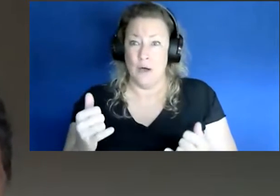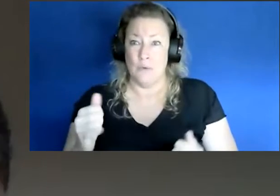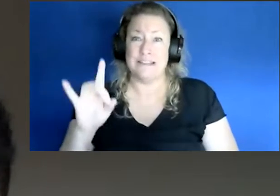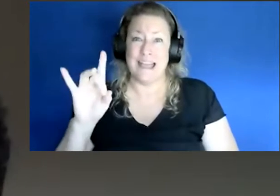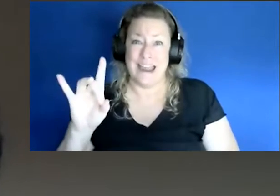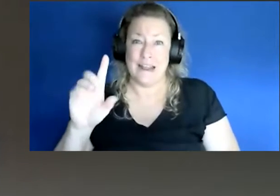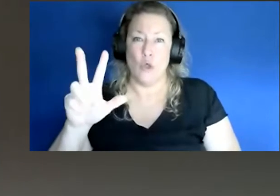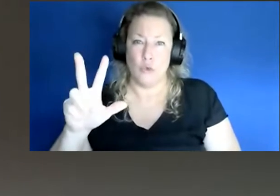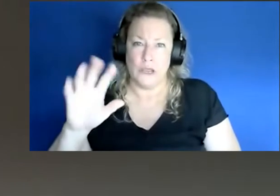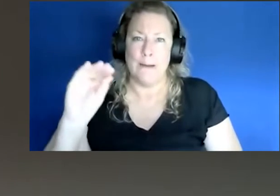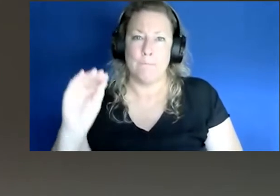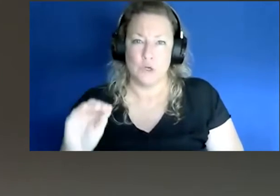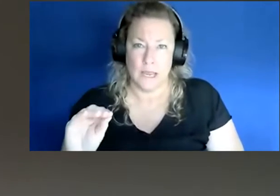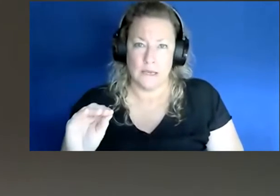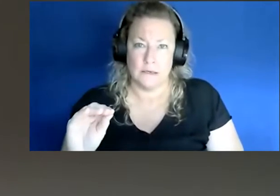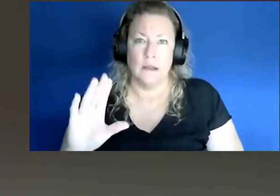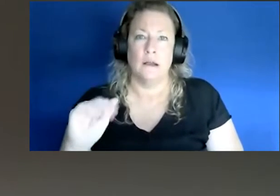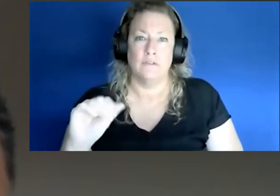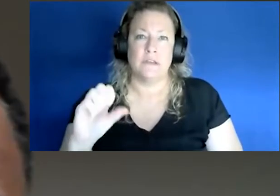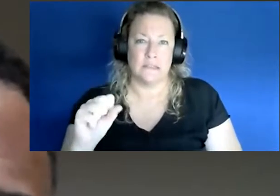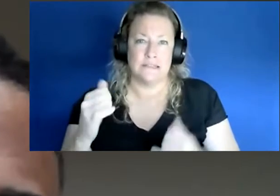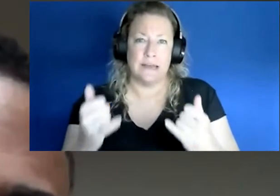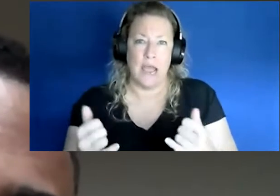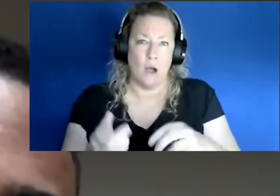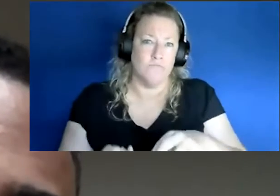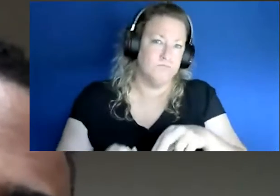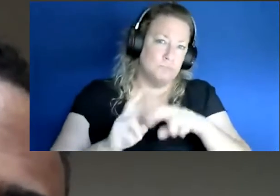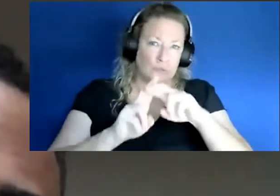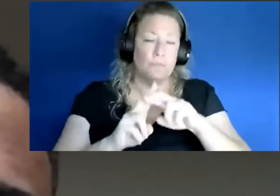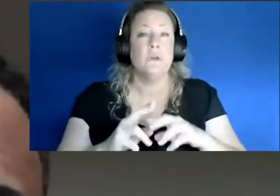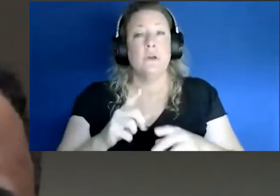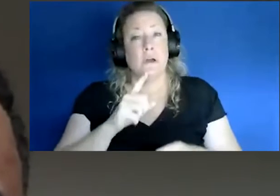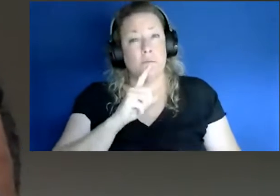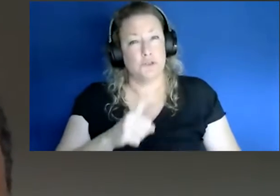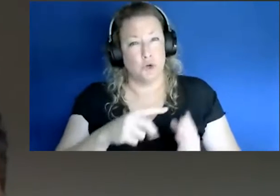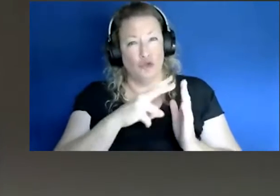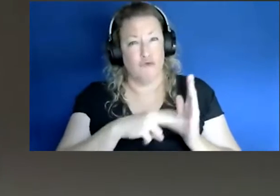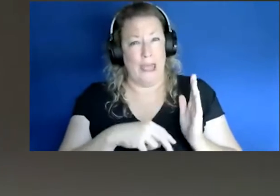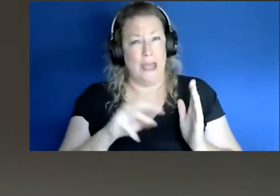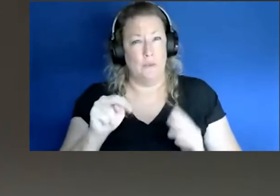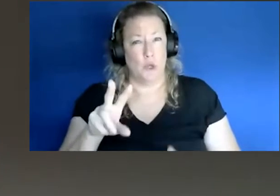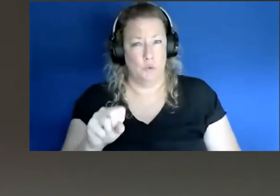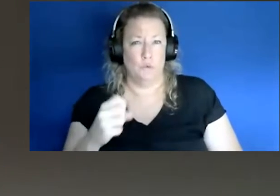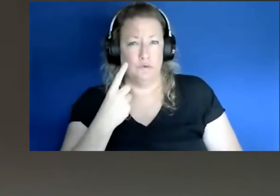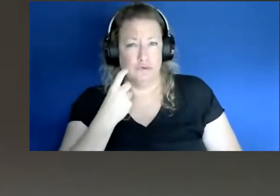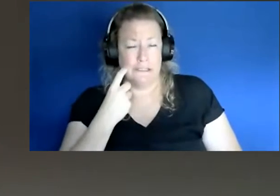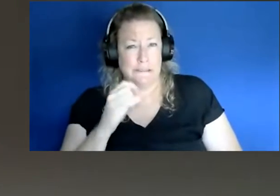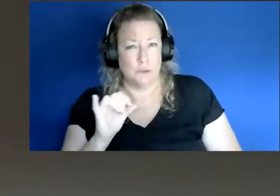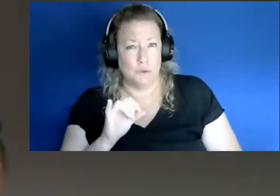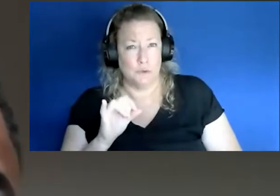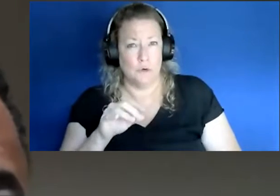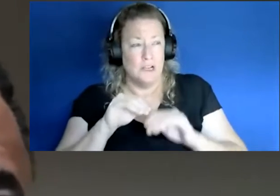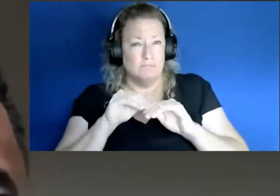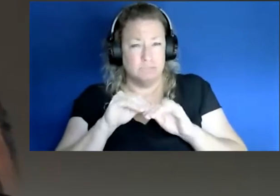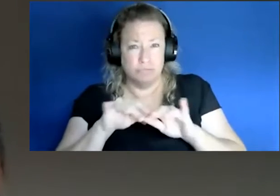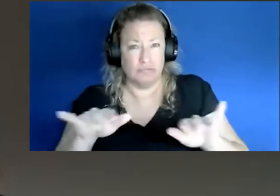percent of cases and also you know I'm sure you've read recently in the news the transmissibility is